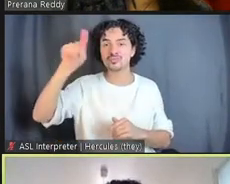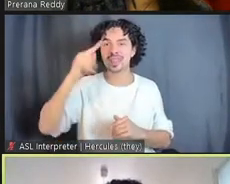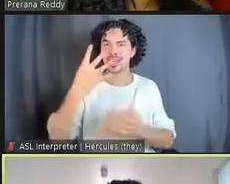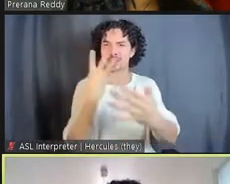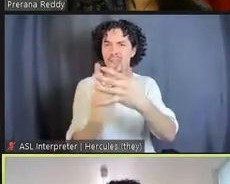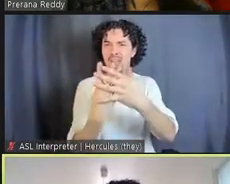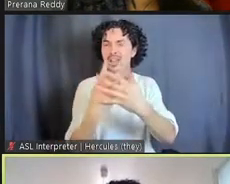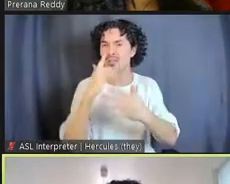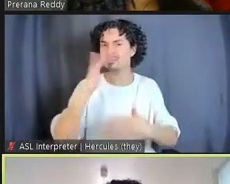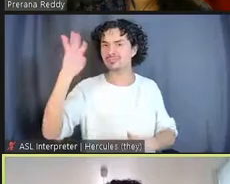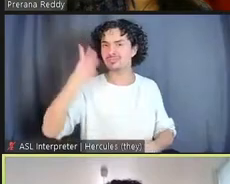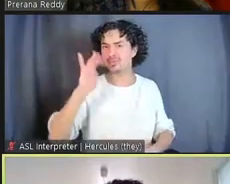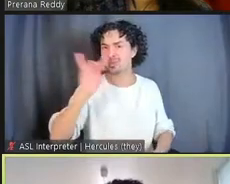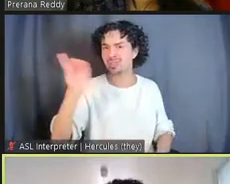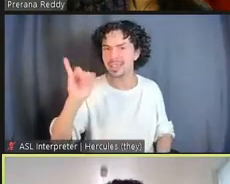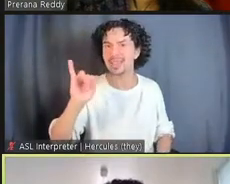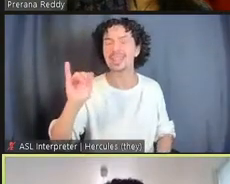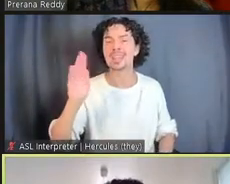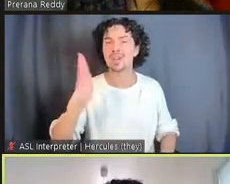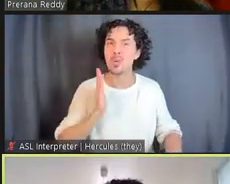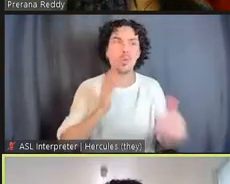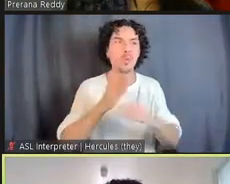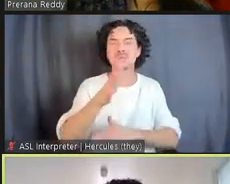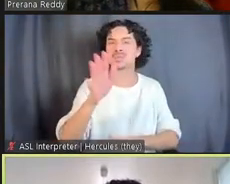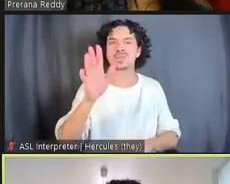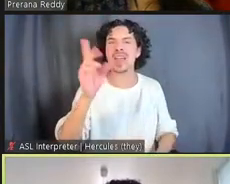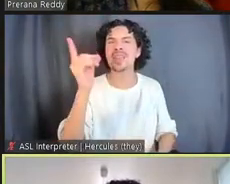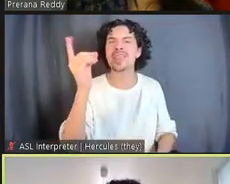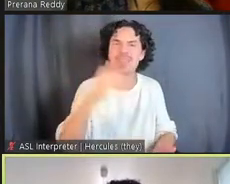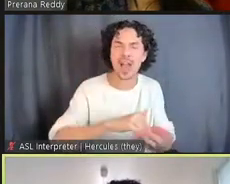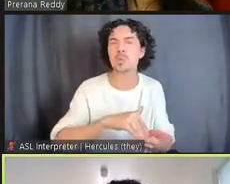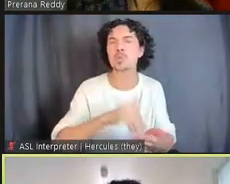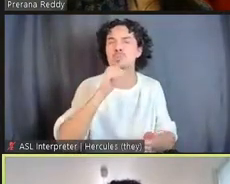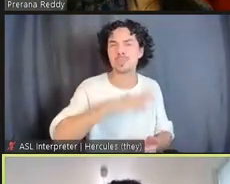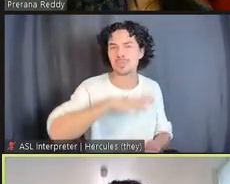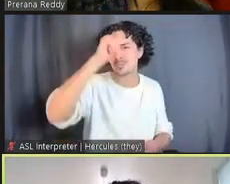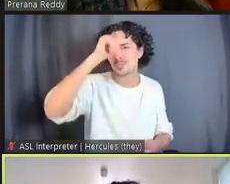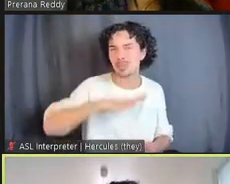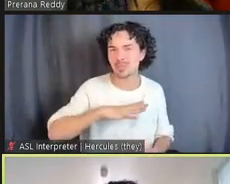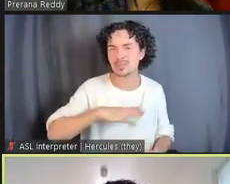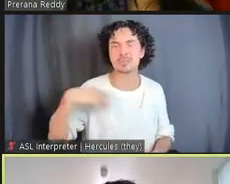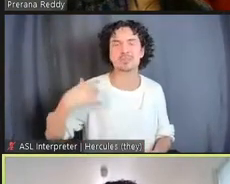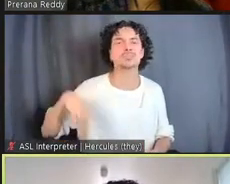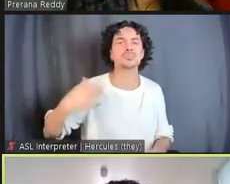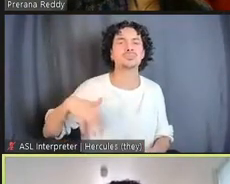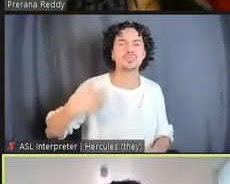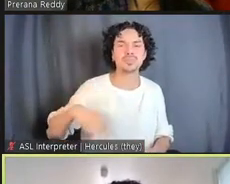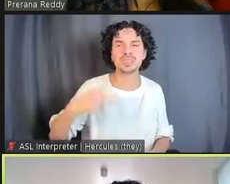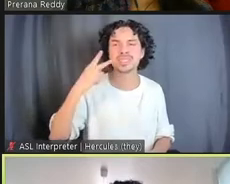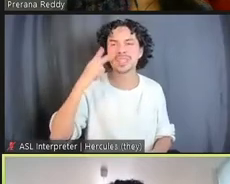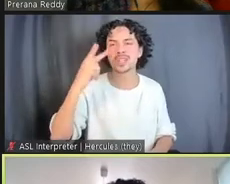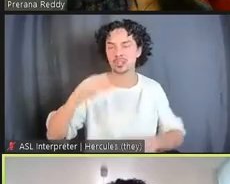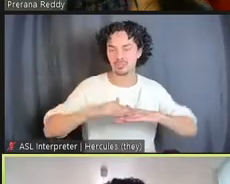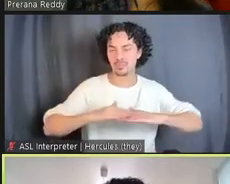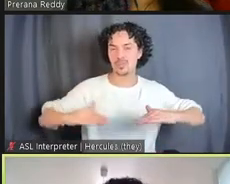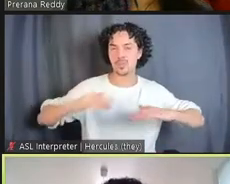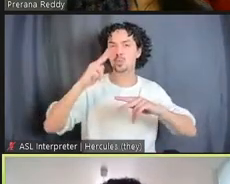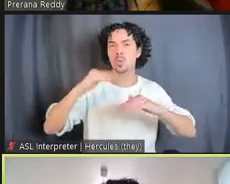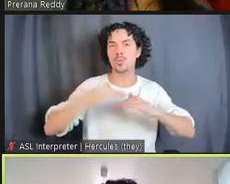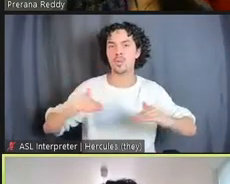This jail used to house over 1,000 men and women, right? And you see the two-story space in the middle, there is no natural light coming